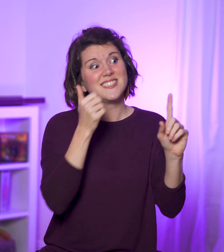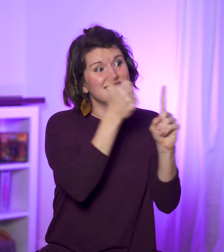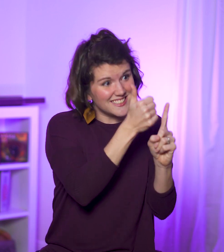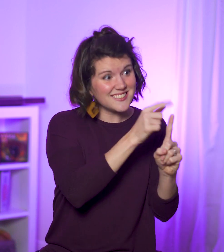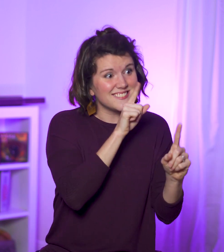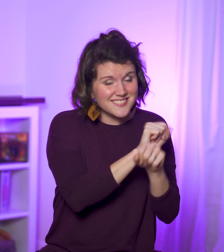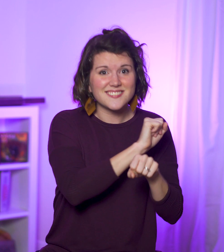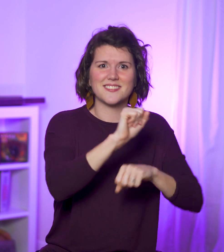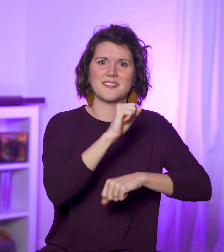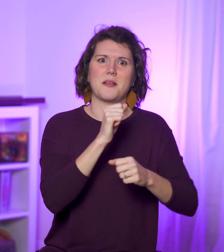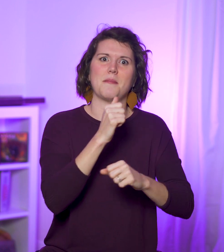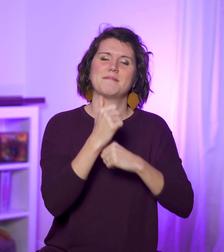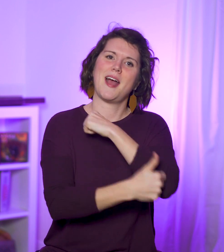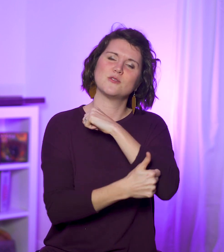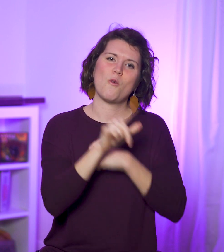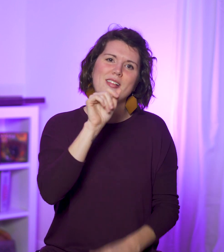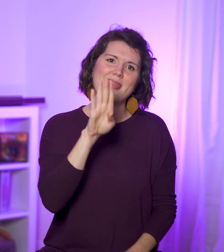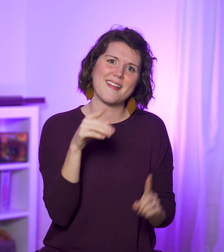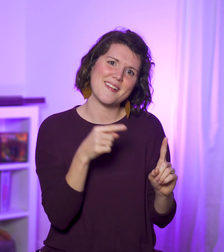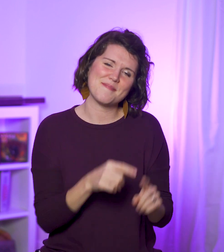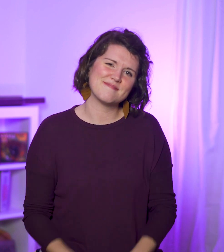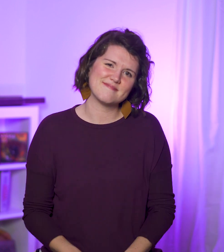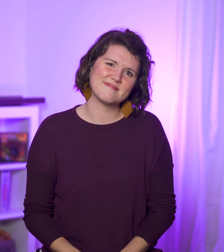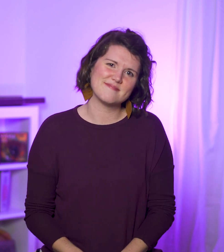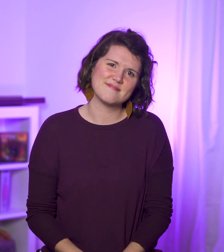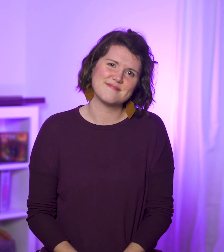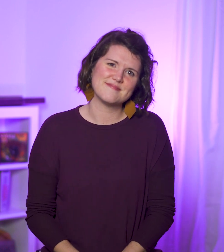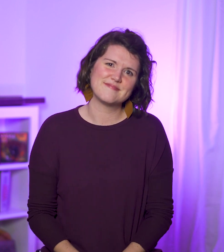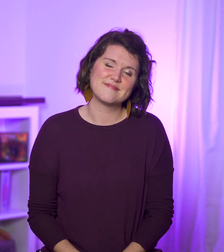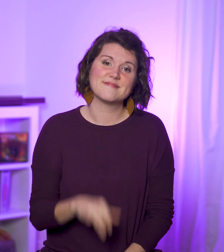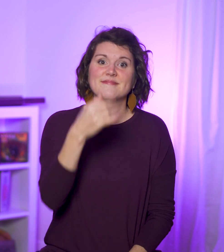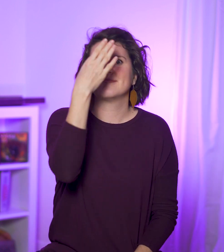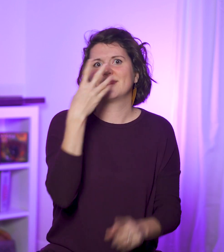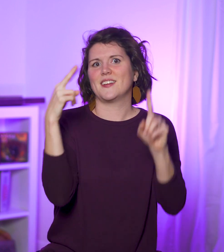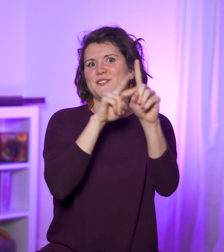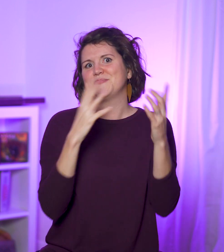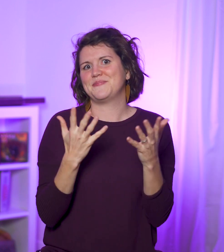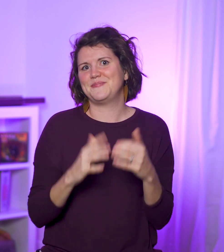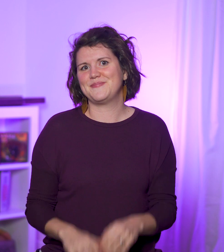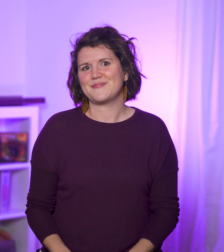He is the Passover Lamb. The God Shot: